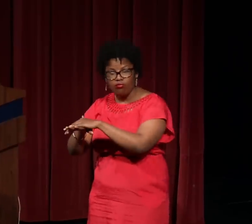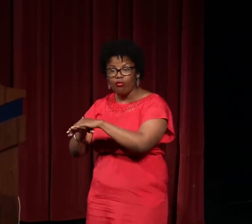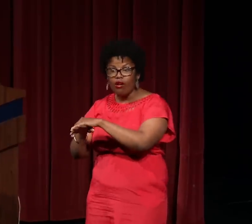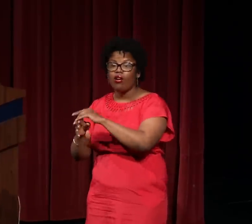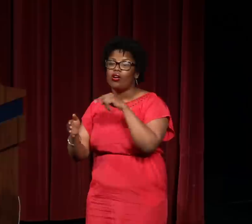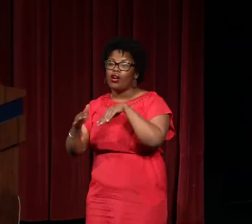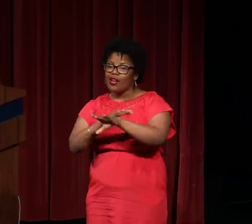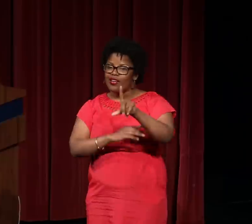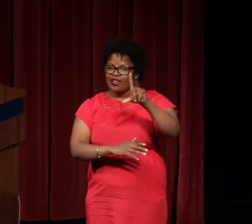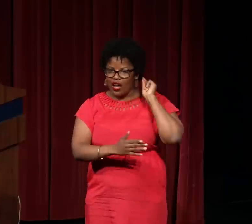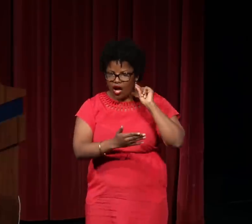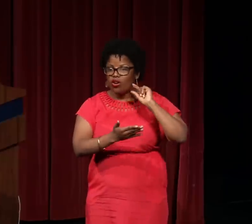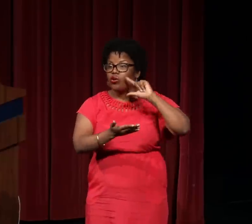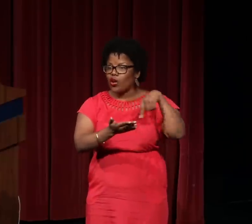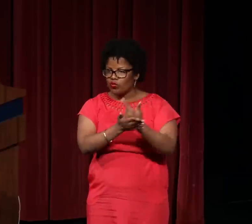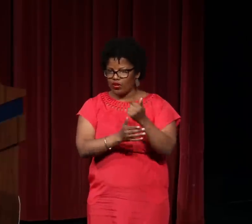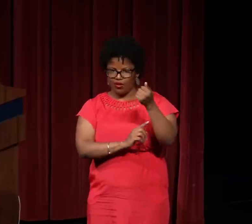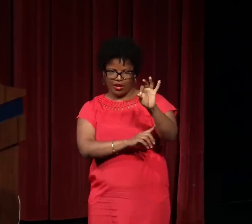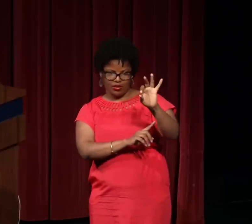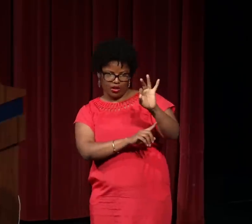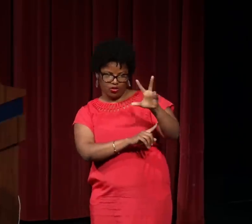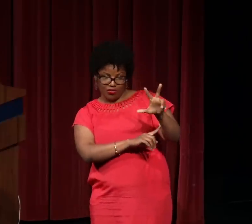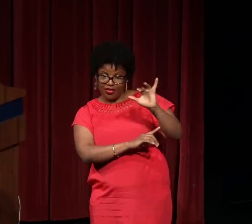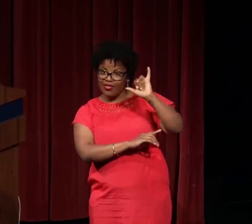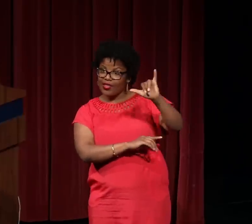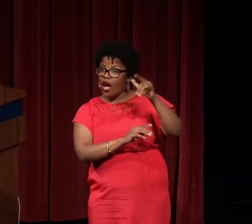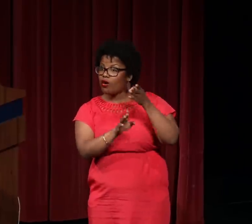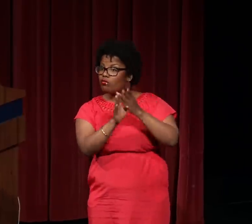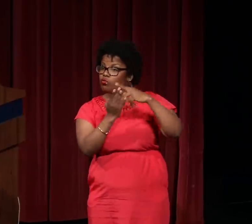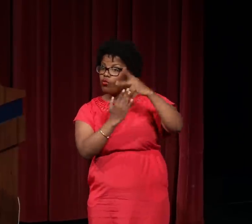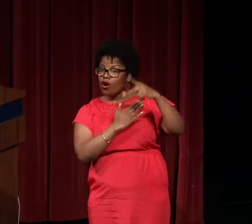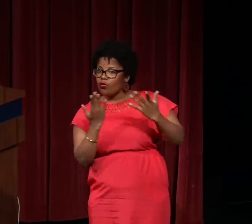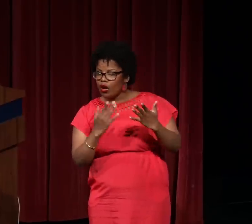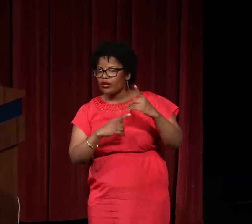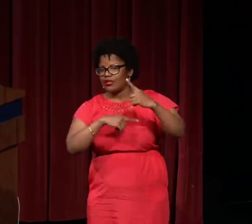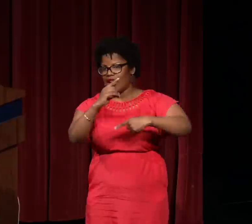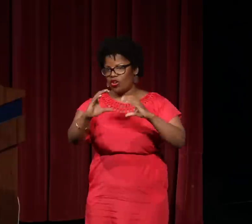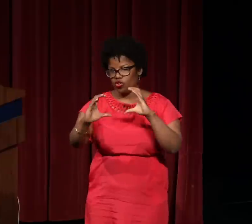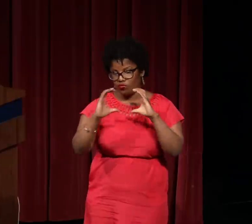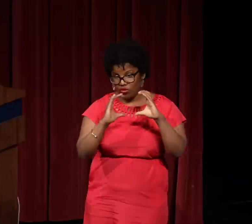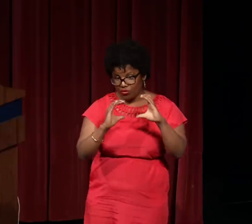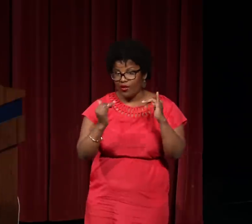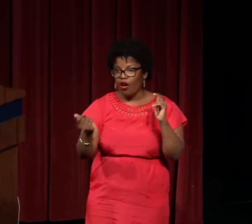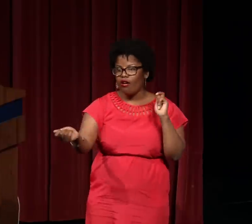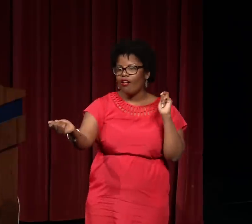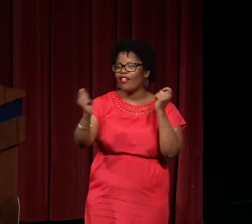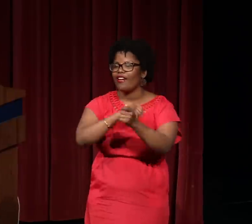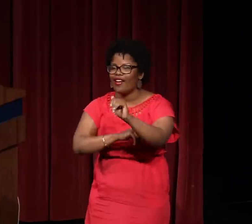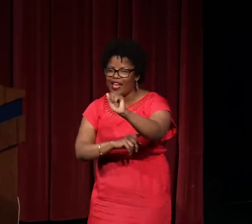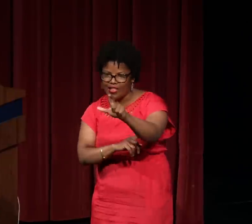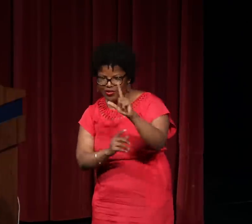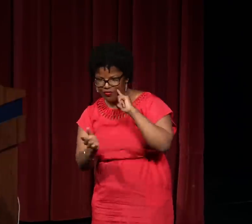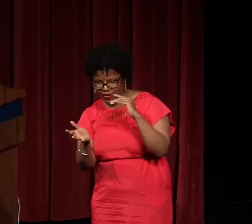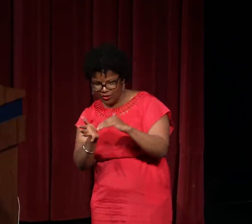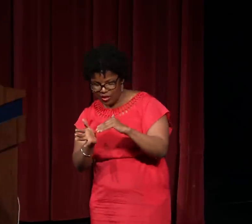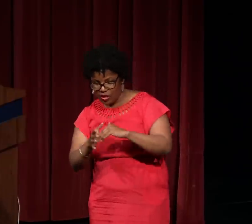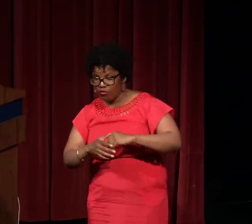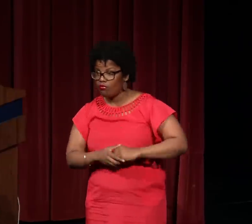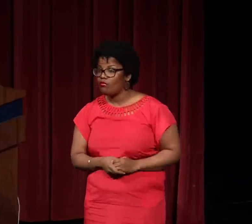However he now resides in Austin. He attended public schools and then went to Gallaudet University, and majored in Sign Communication